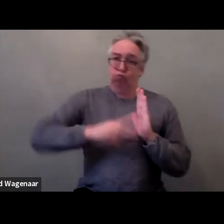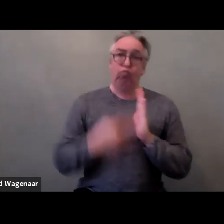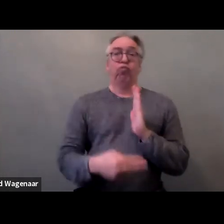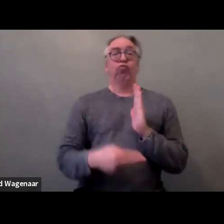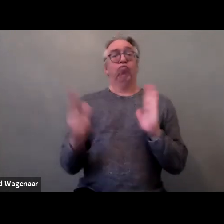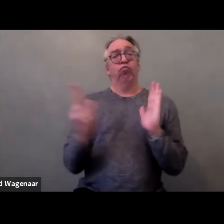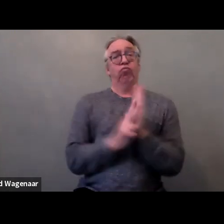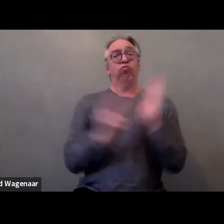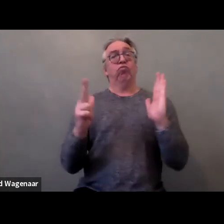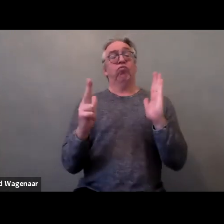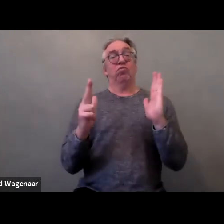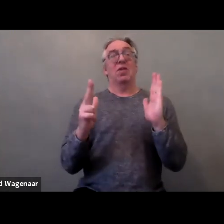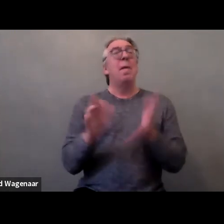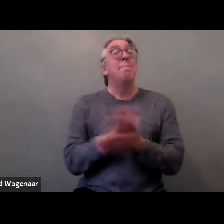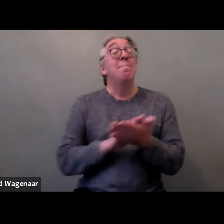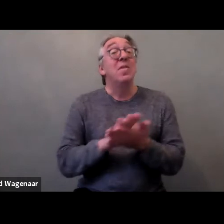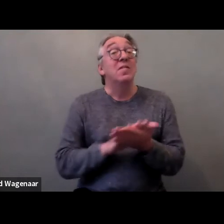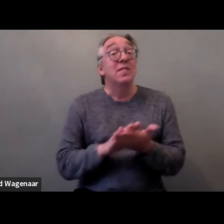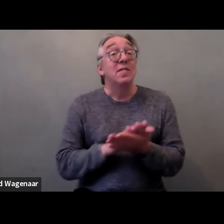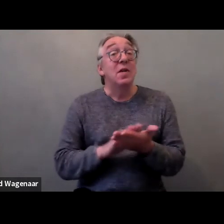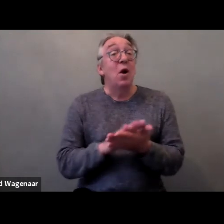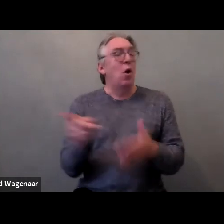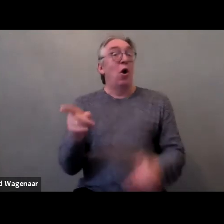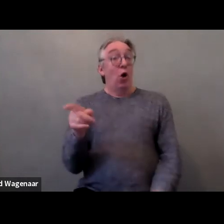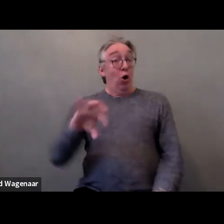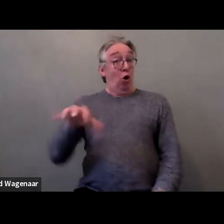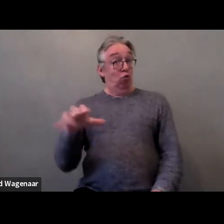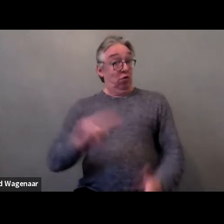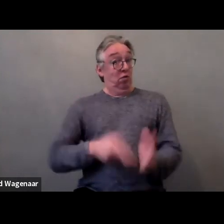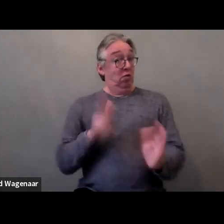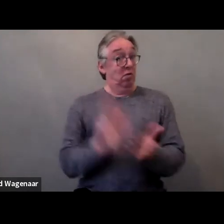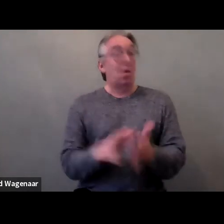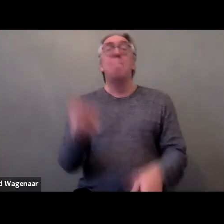which means they must implement the Convention.